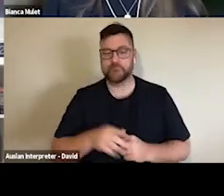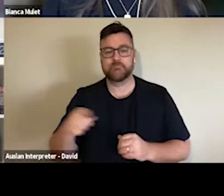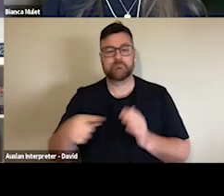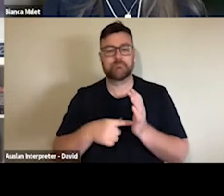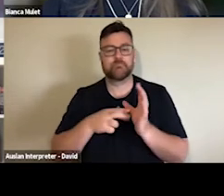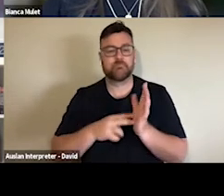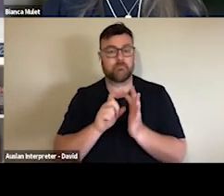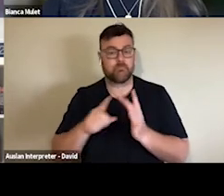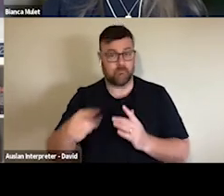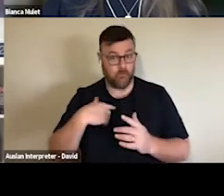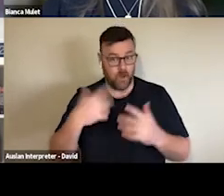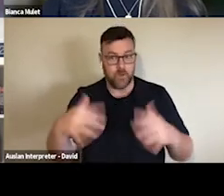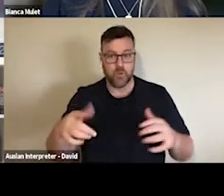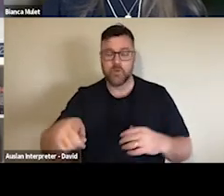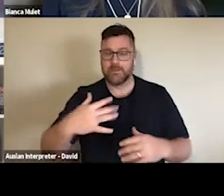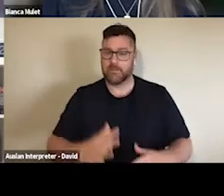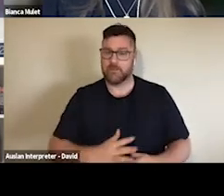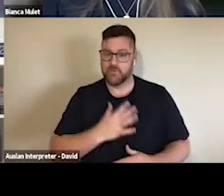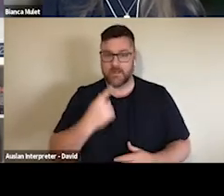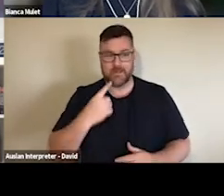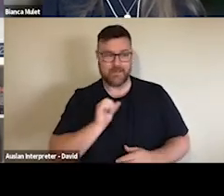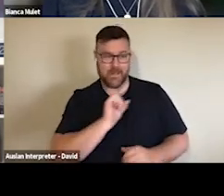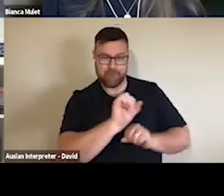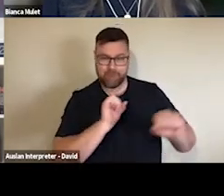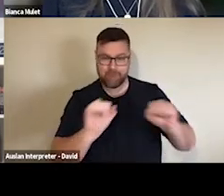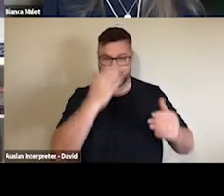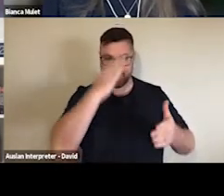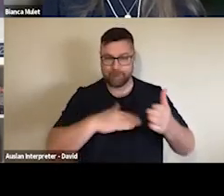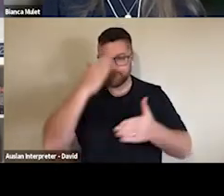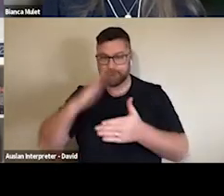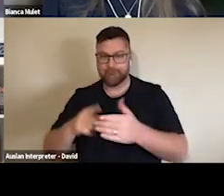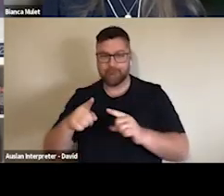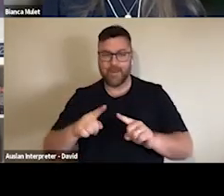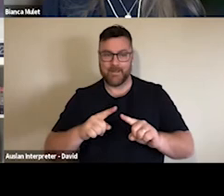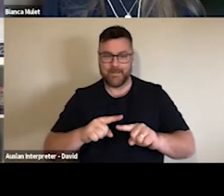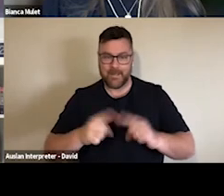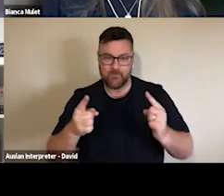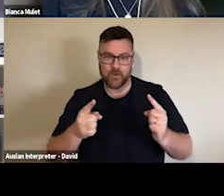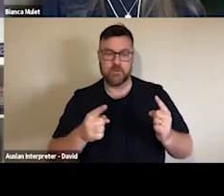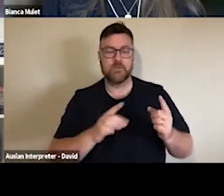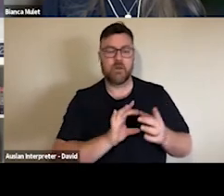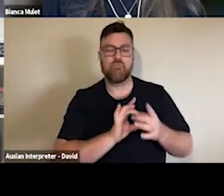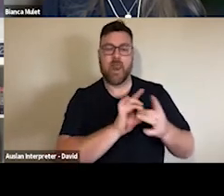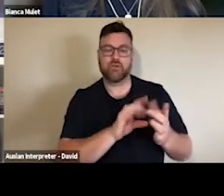house is vulnerable and those people are about twice as likely to say that they're not ready